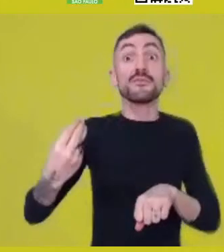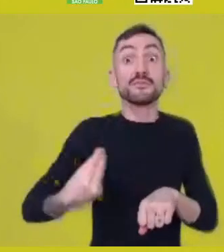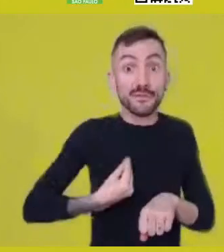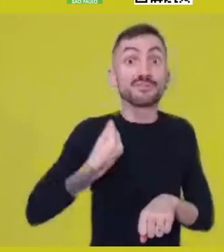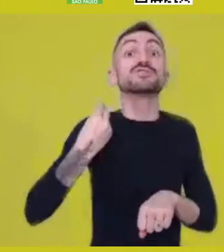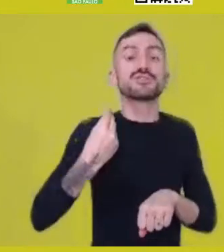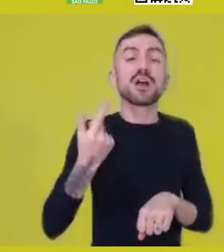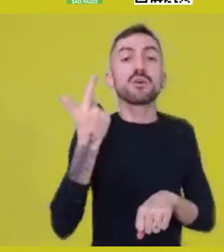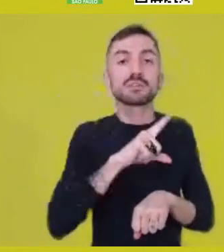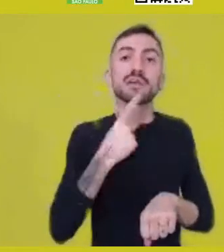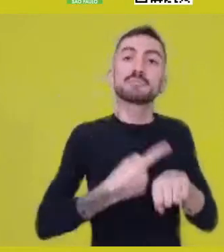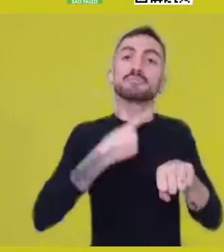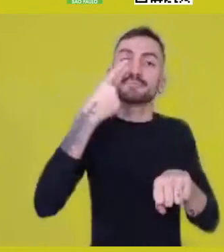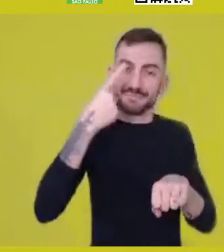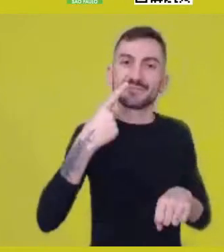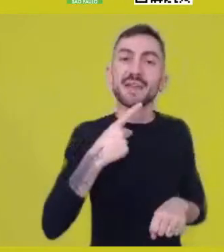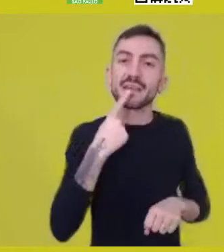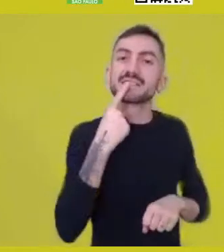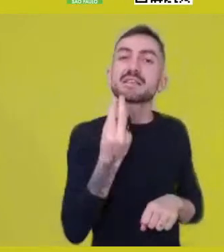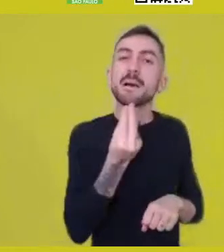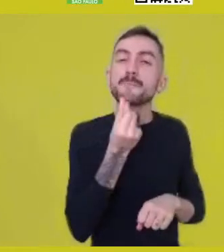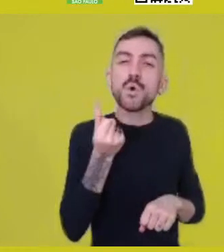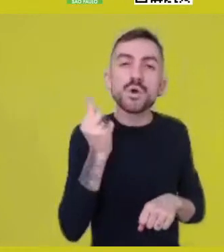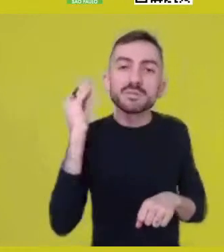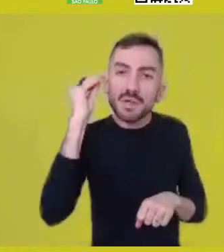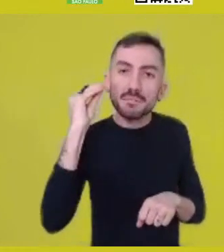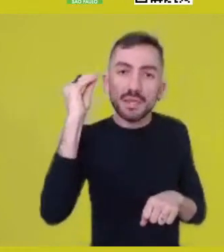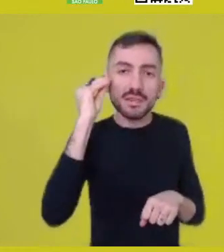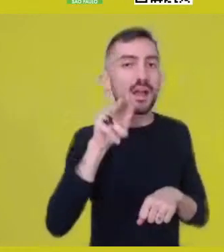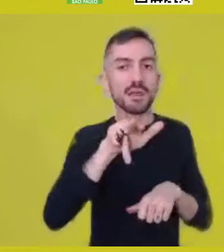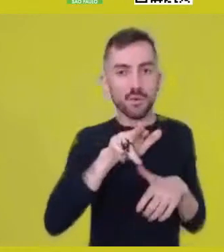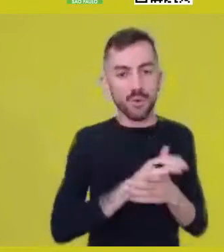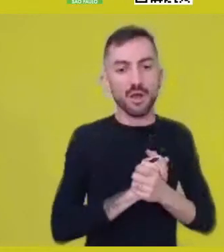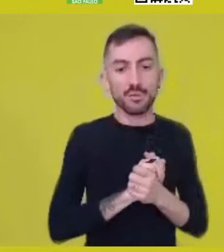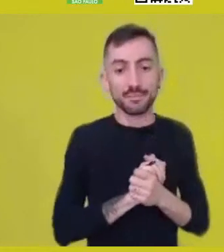So, it’s exactly the dialogue between these flavors